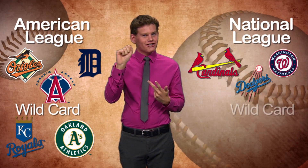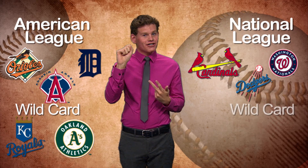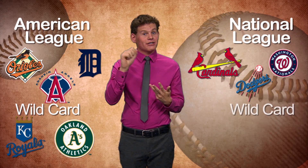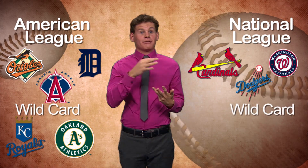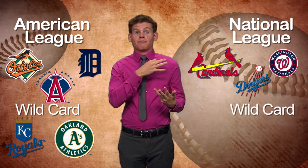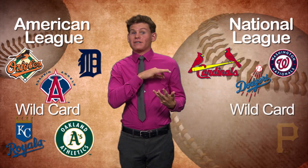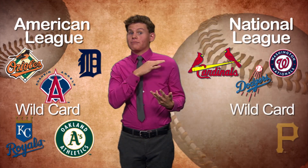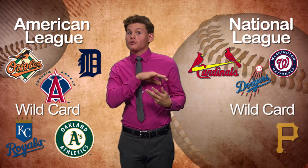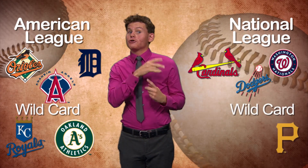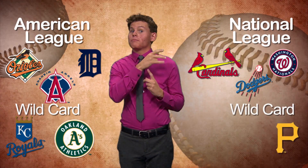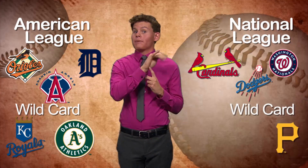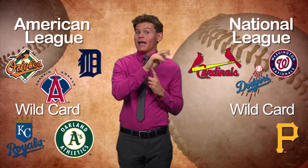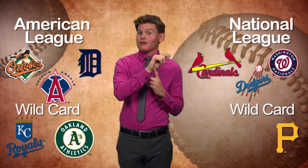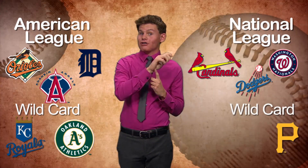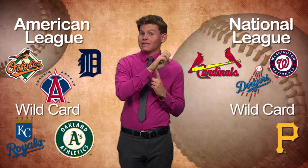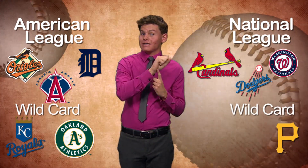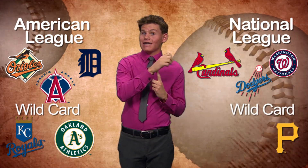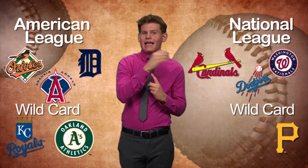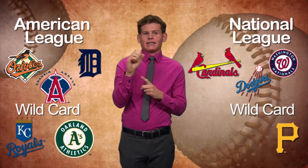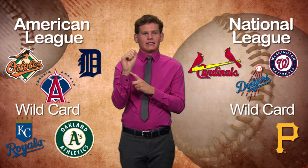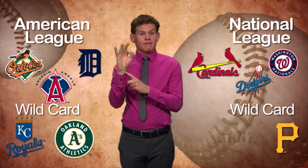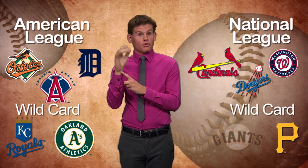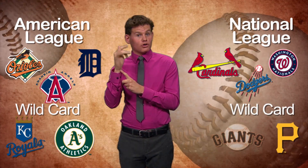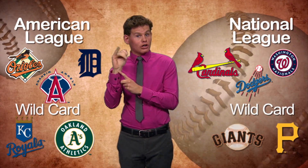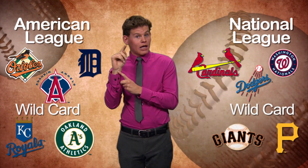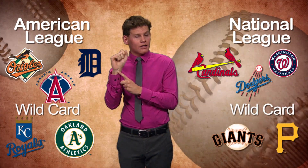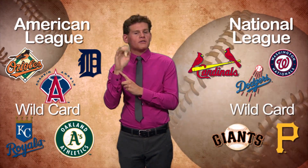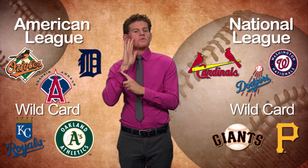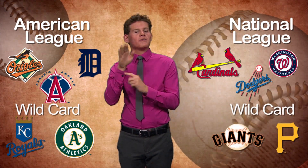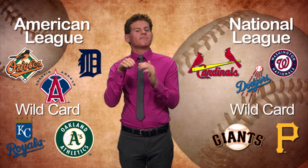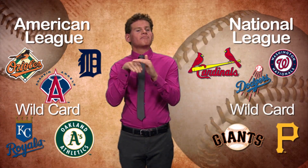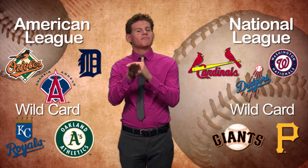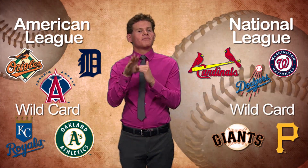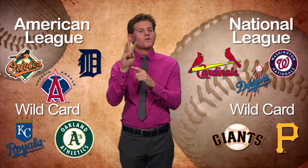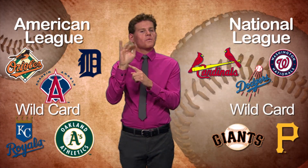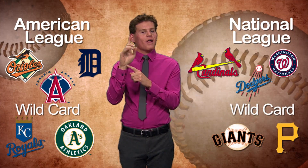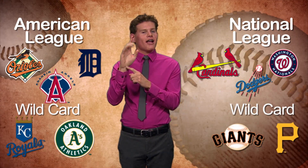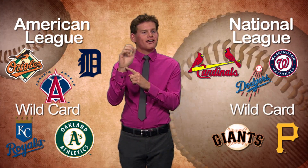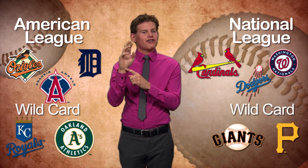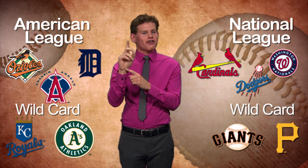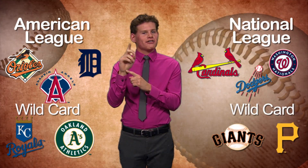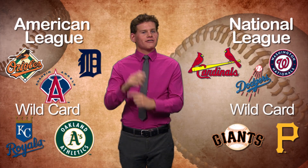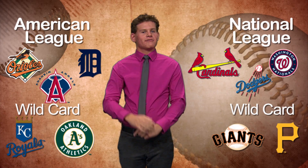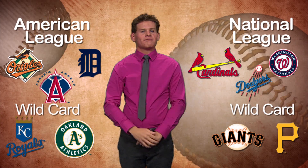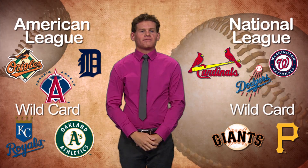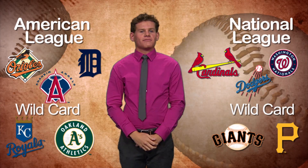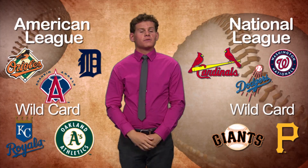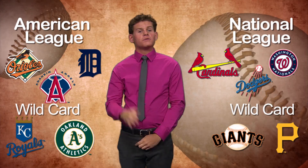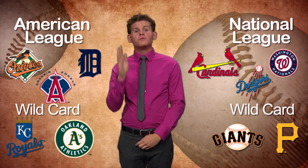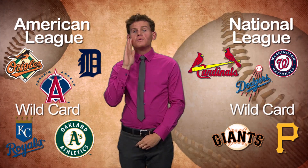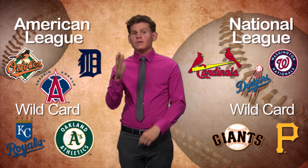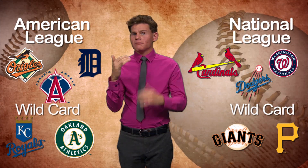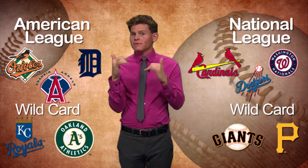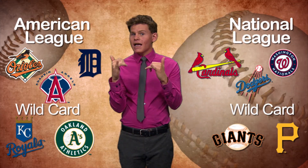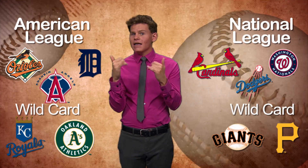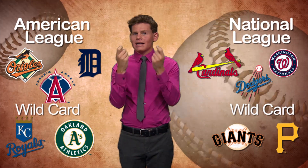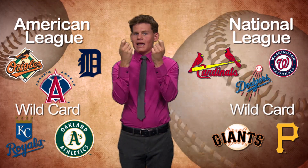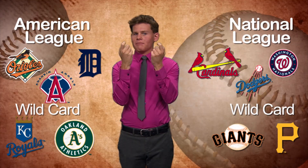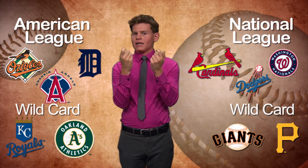The Pittsburgh Pirates and San Francisco Giants will also enter as wildcards. They will play elimination